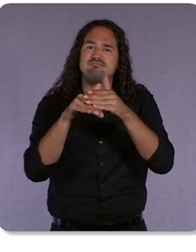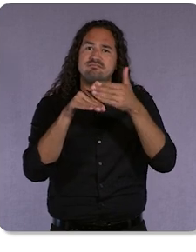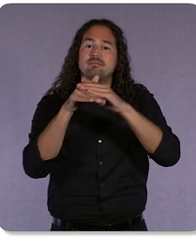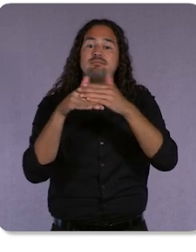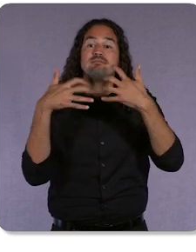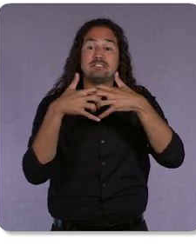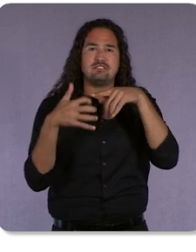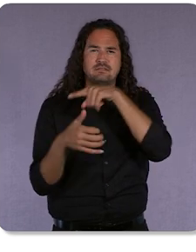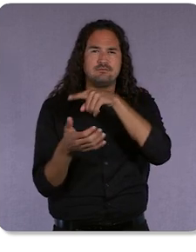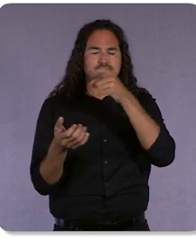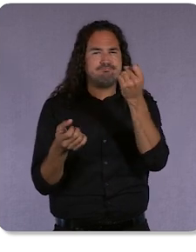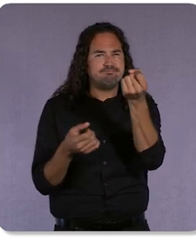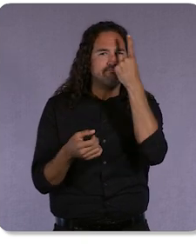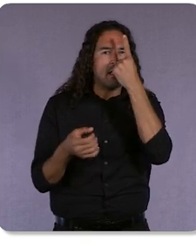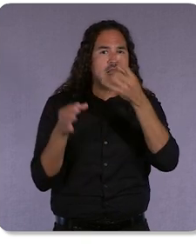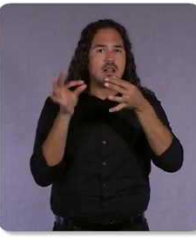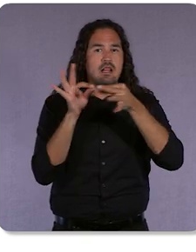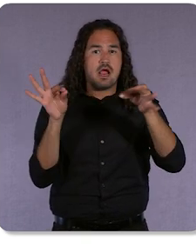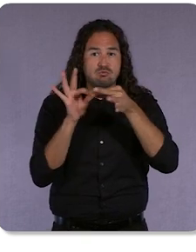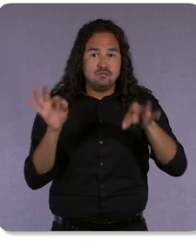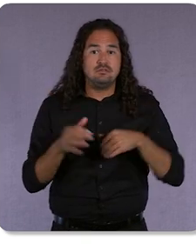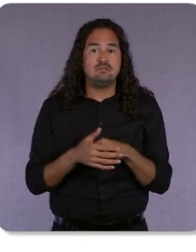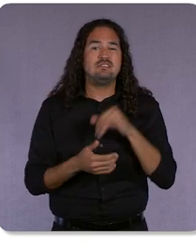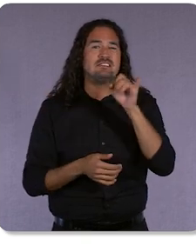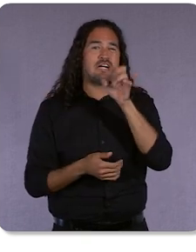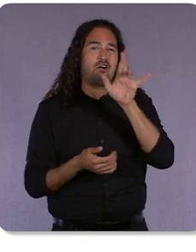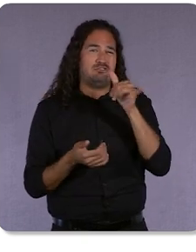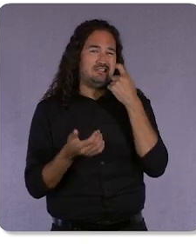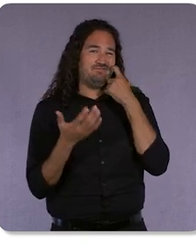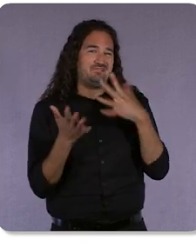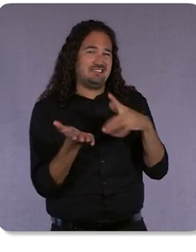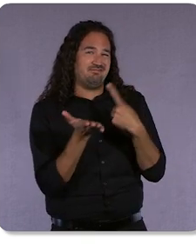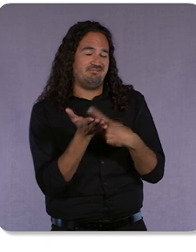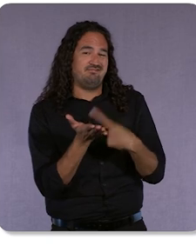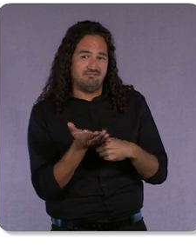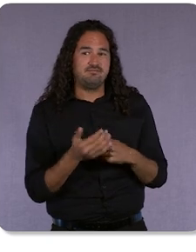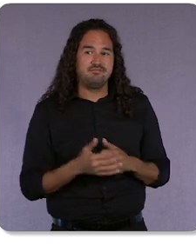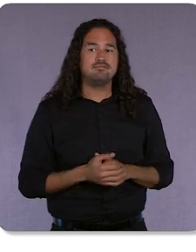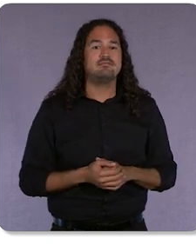Jerry talked about this a few minutes ago. Now, over the course of the last 5 years, we’ve